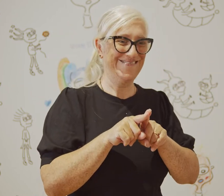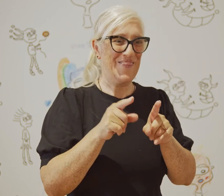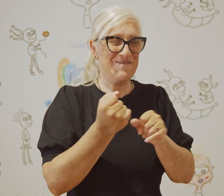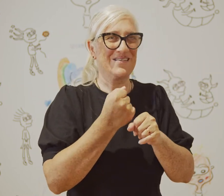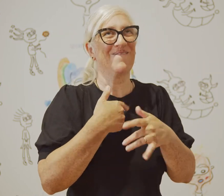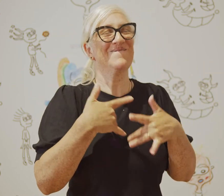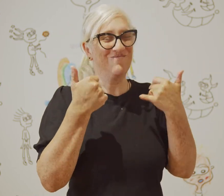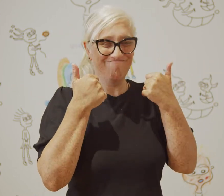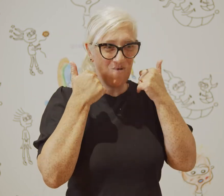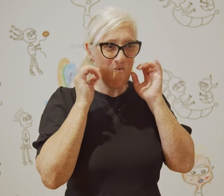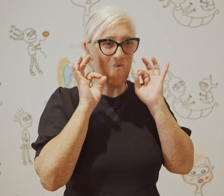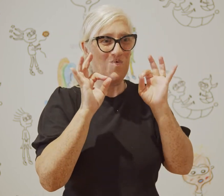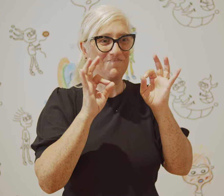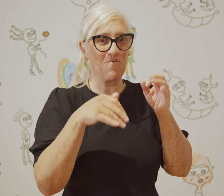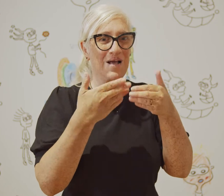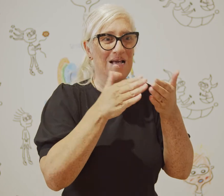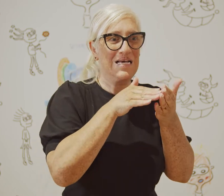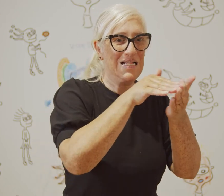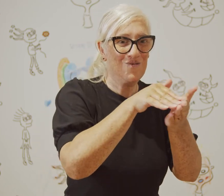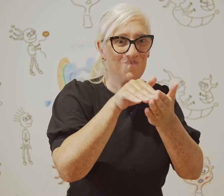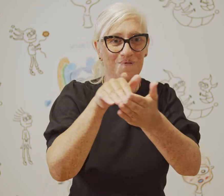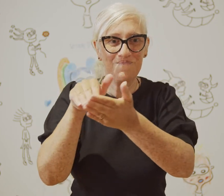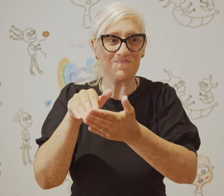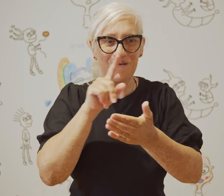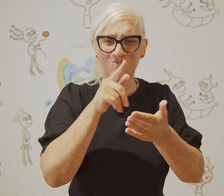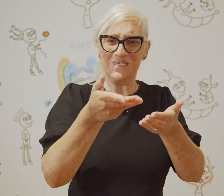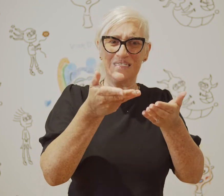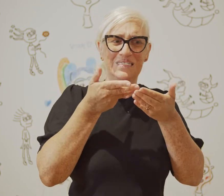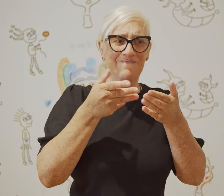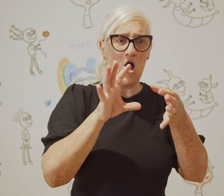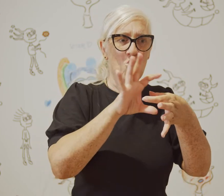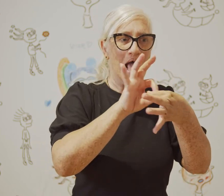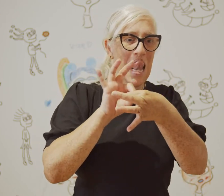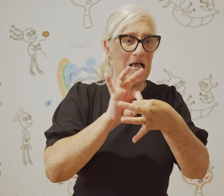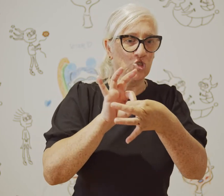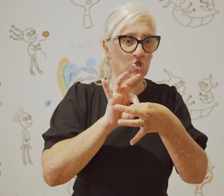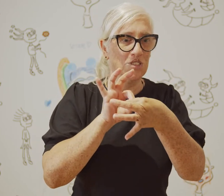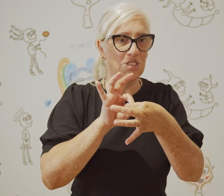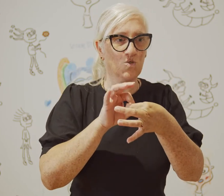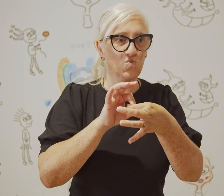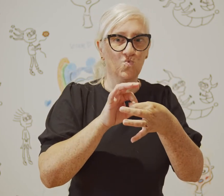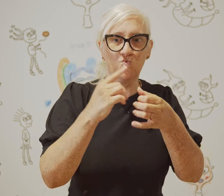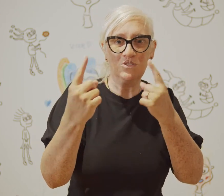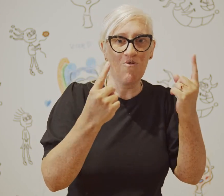and that makes me feel great, the knowledge that I'm helping other people to connect in this world.